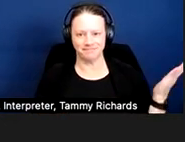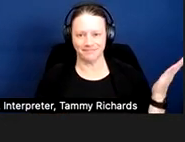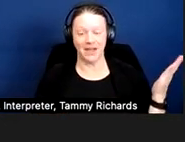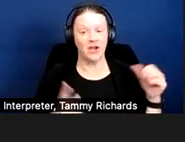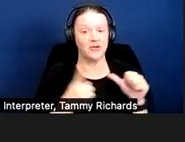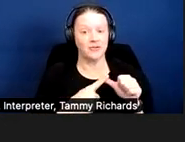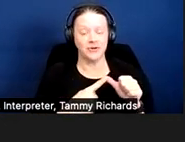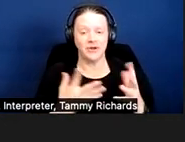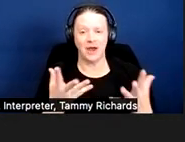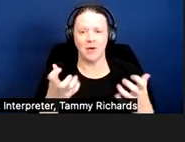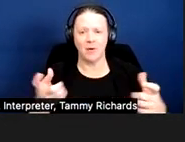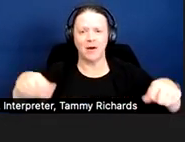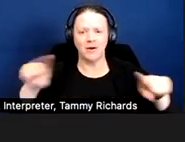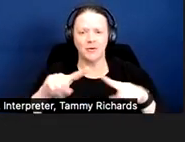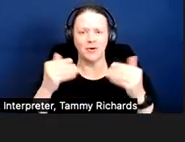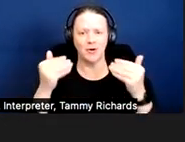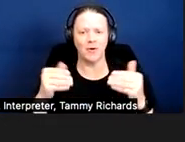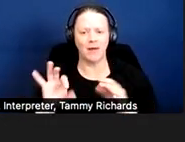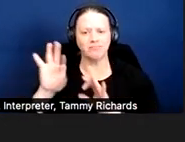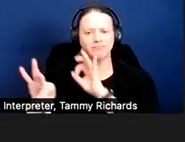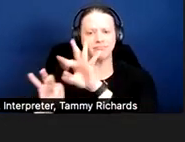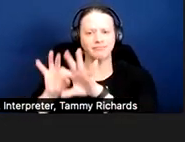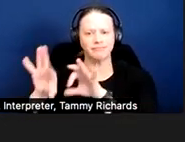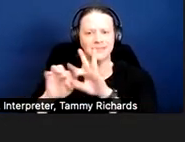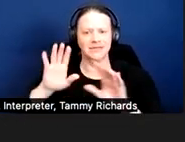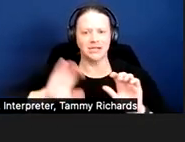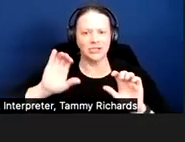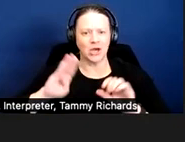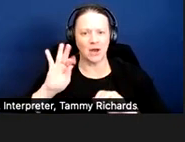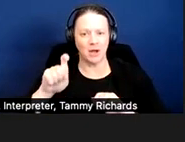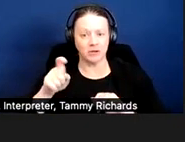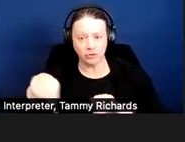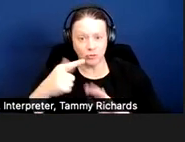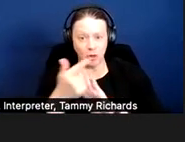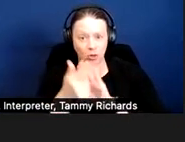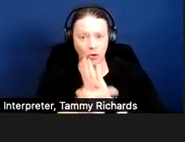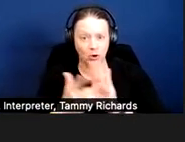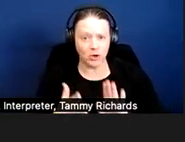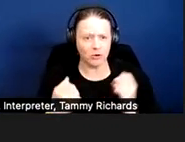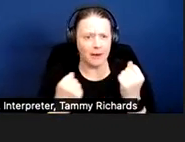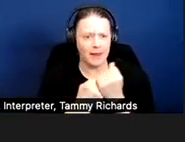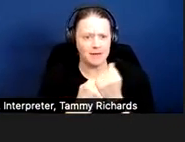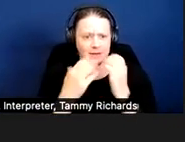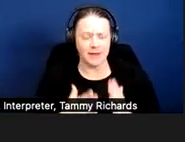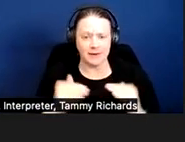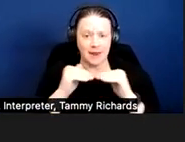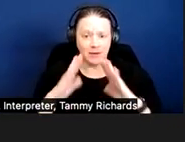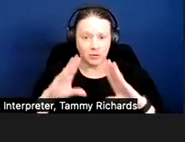First I'd love for people to use the chat box to just let me know, are you an attorney, an advocate, housing provider, tenant, or other?